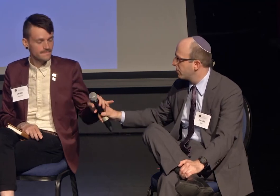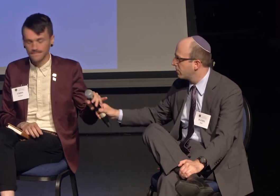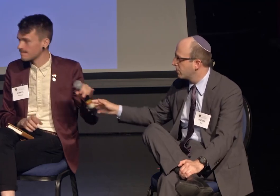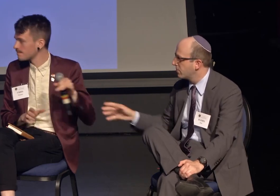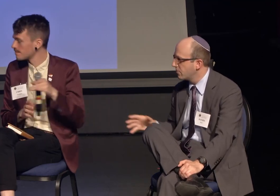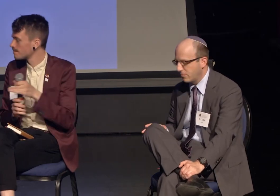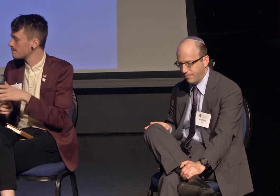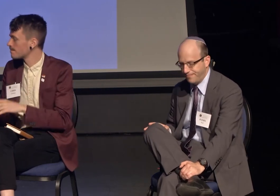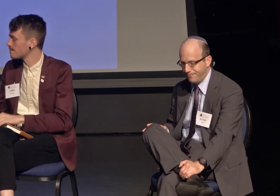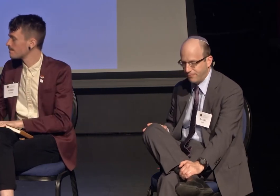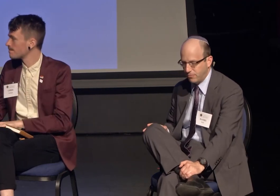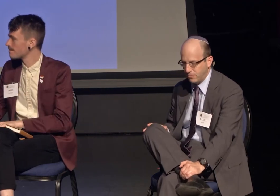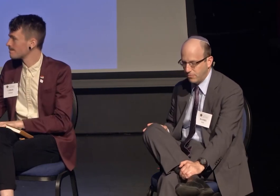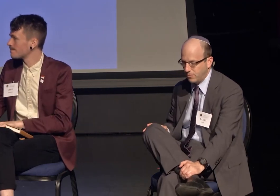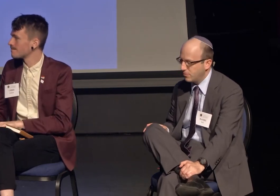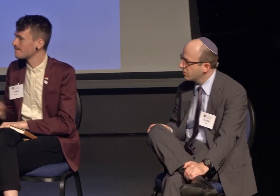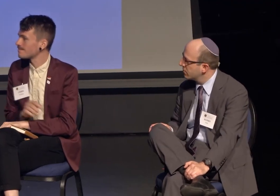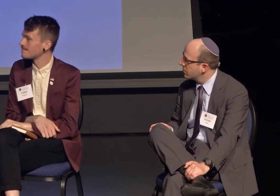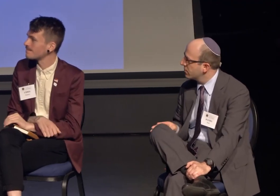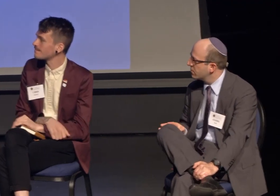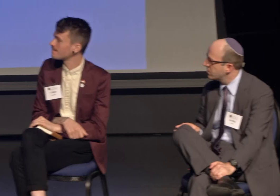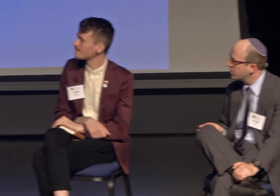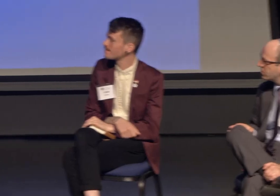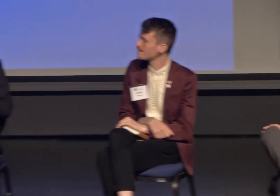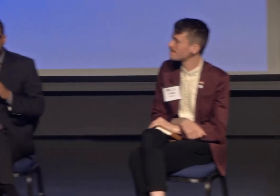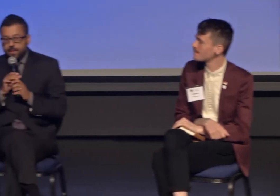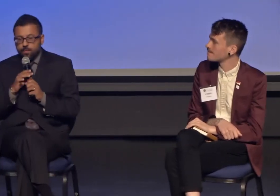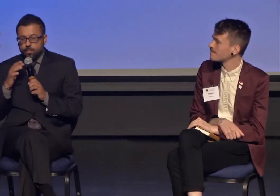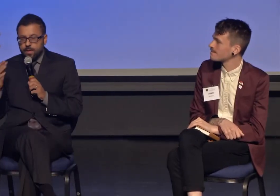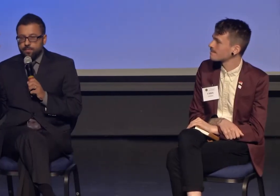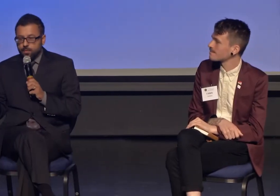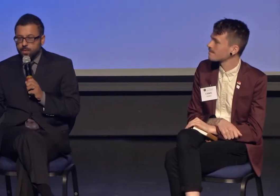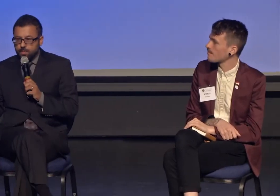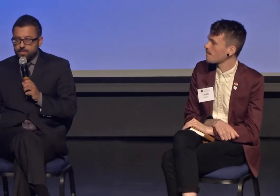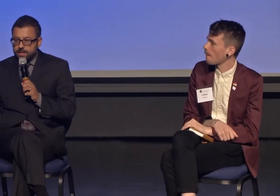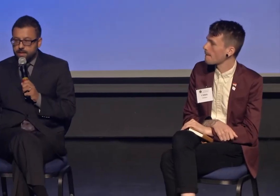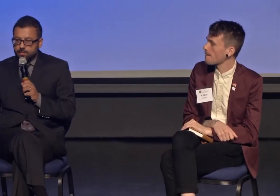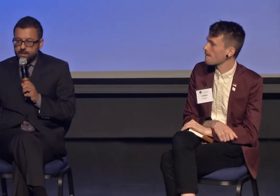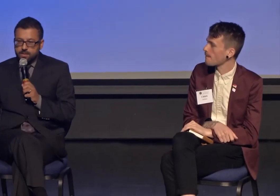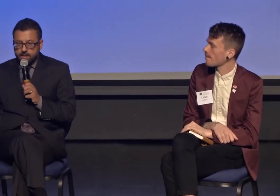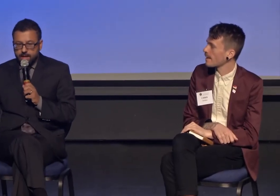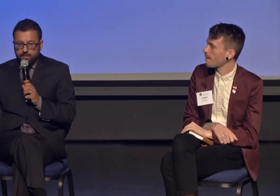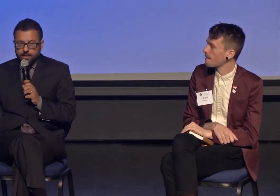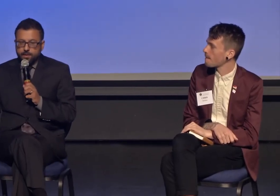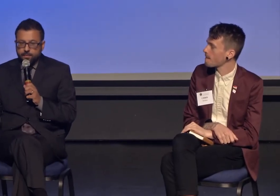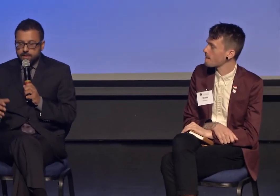Great, Varon, how have you done this? I believe one of the roles that religious life and interfaith